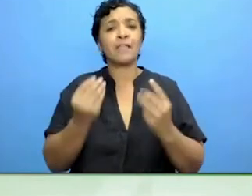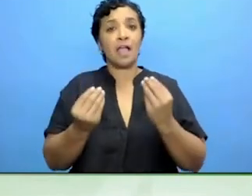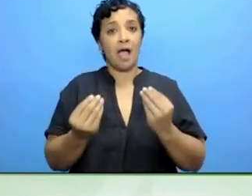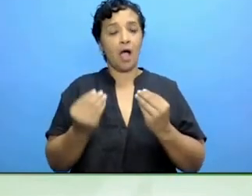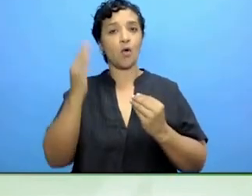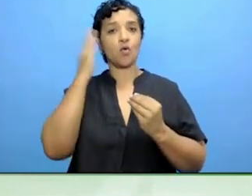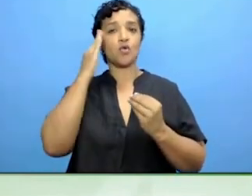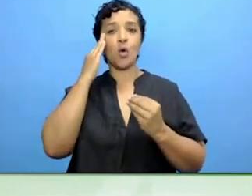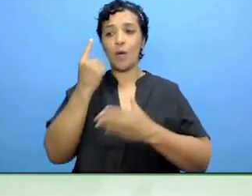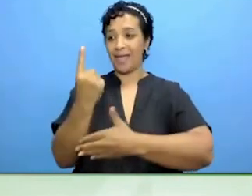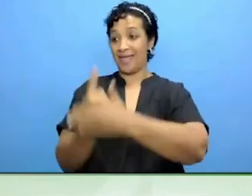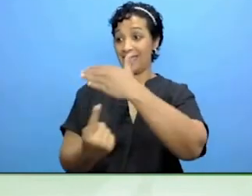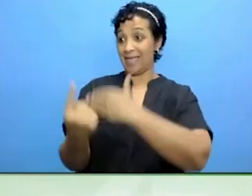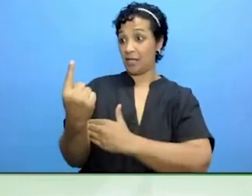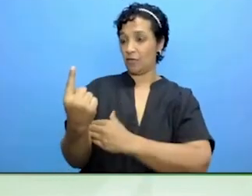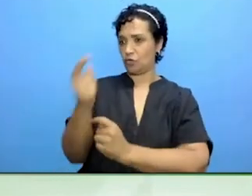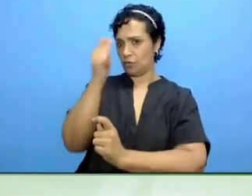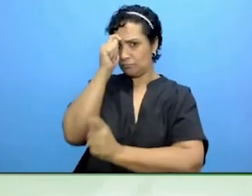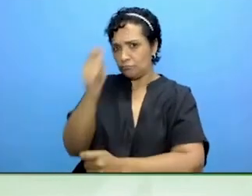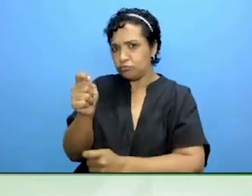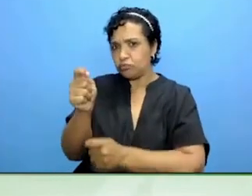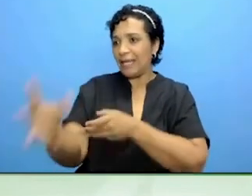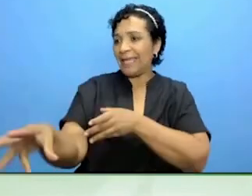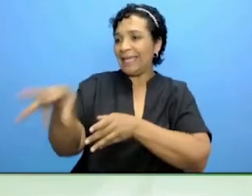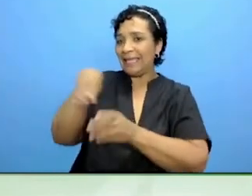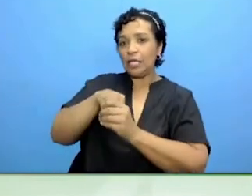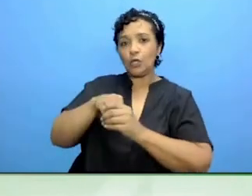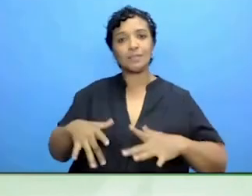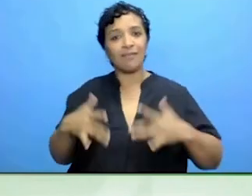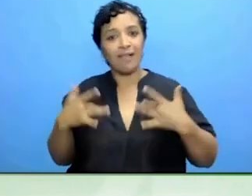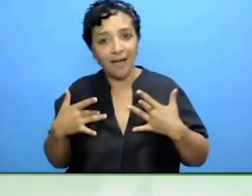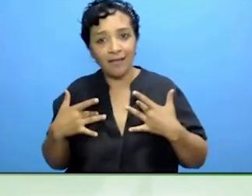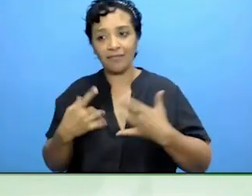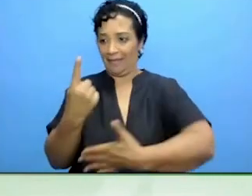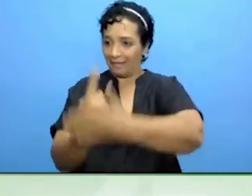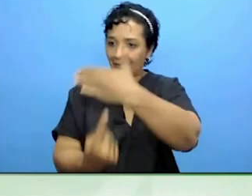inclusive living and individual living for people with disabilities